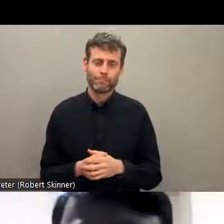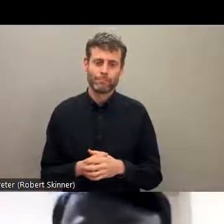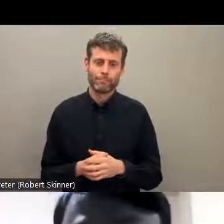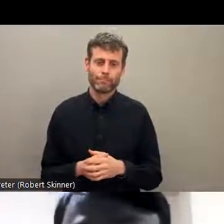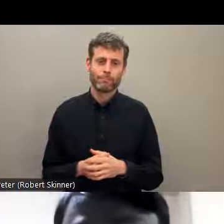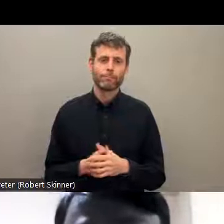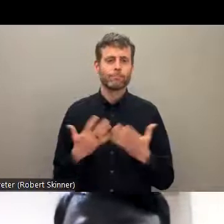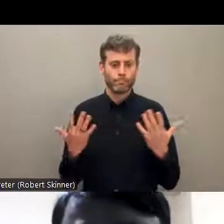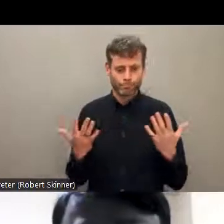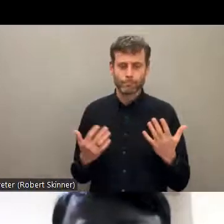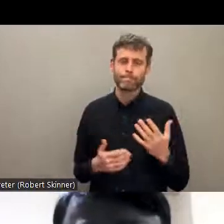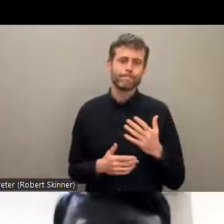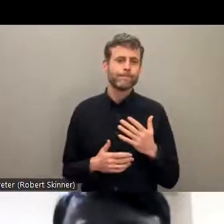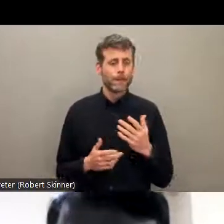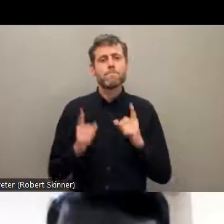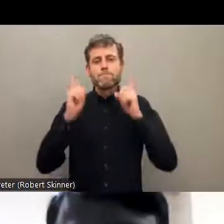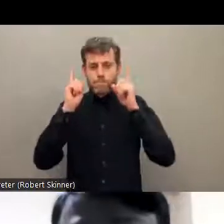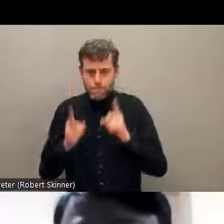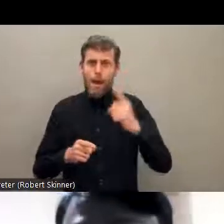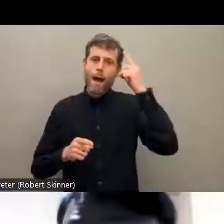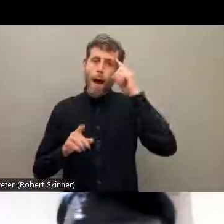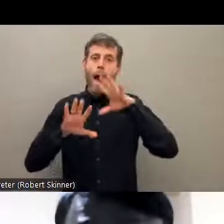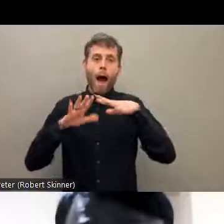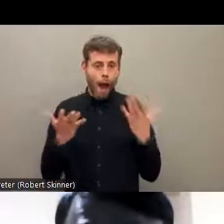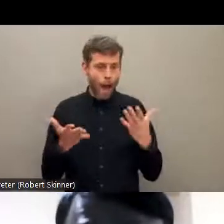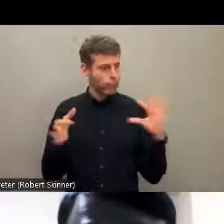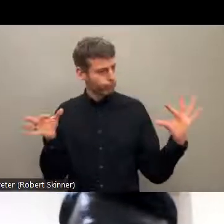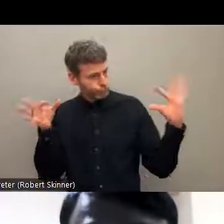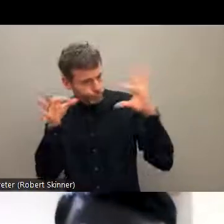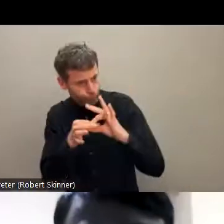changes. There's a huge need of collaboration and targeted